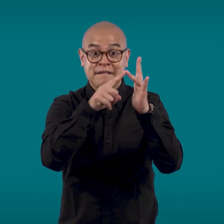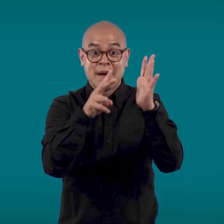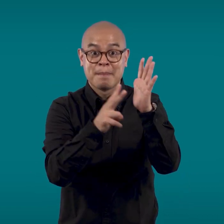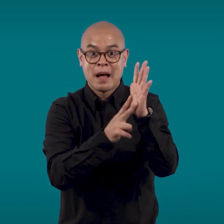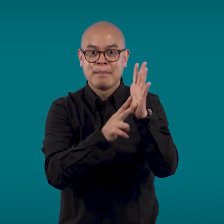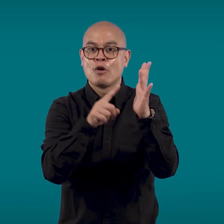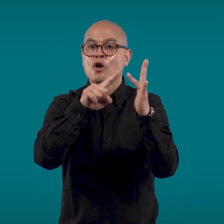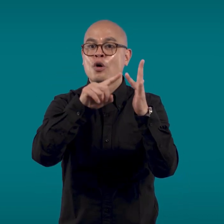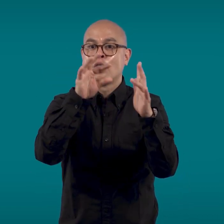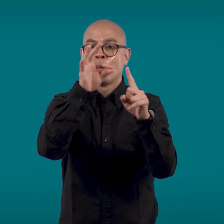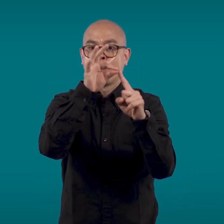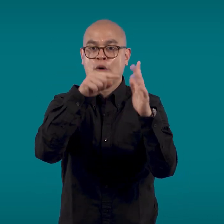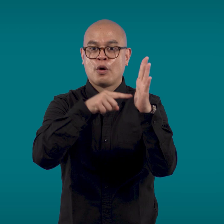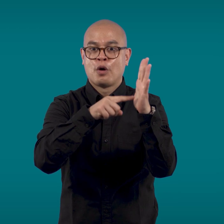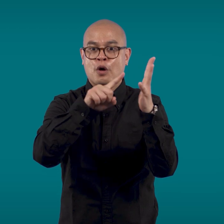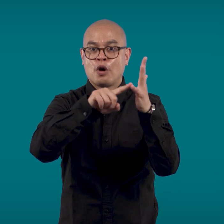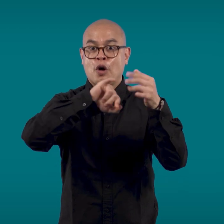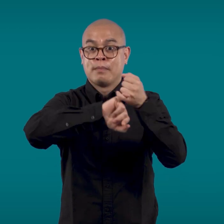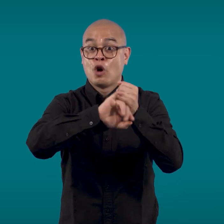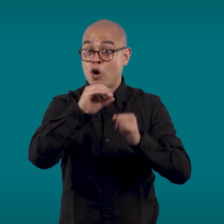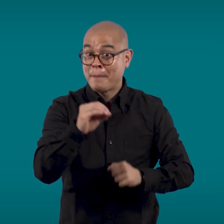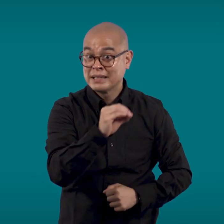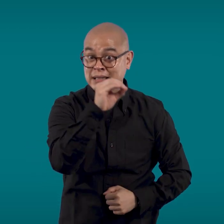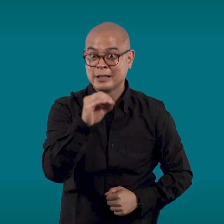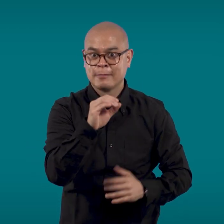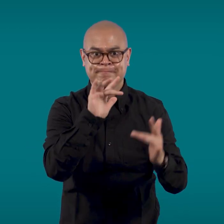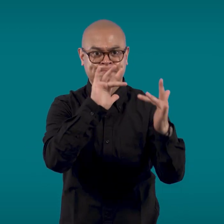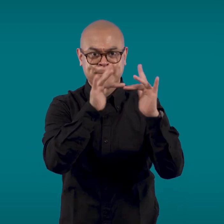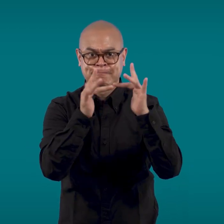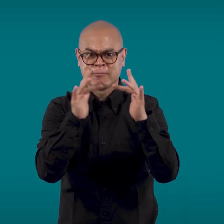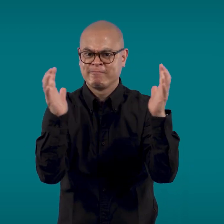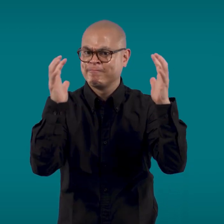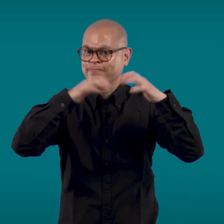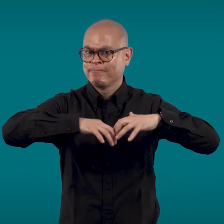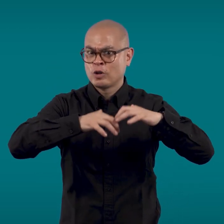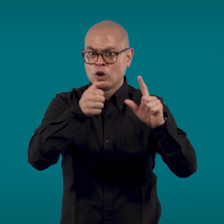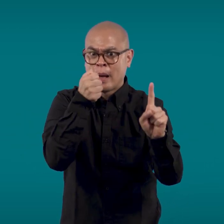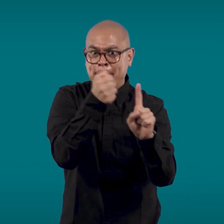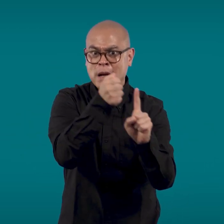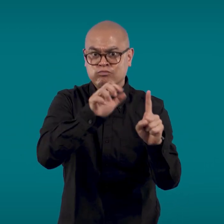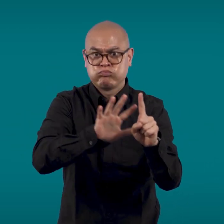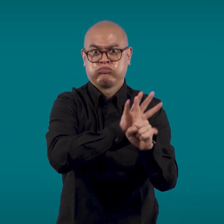On 8 November 2023, Optus suffered a nationwide outage,